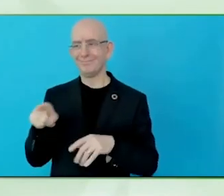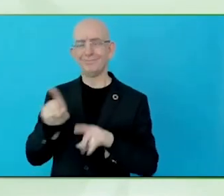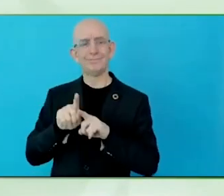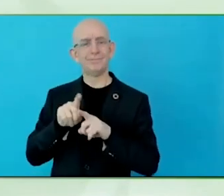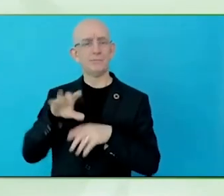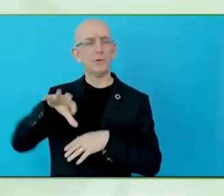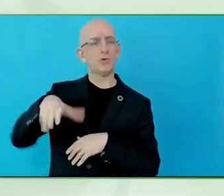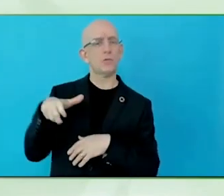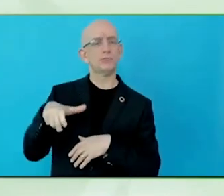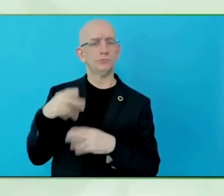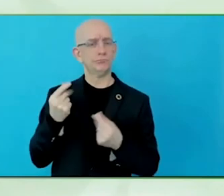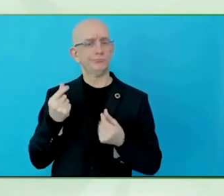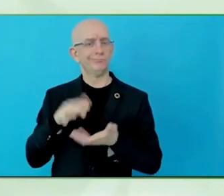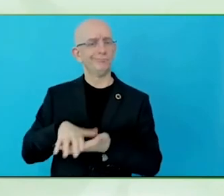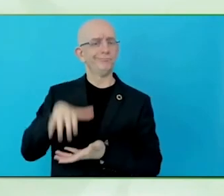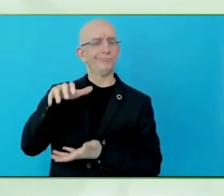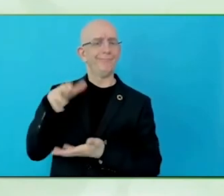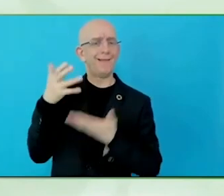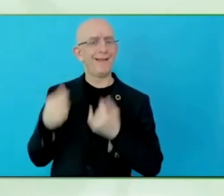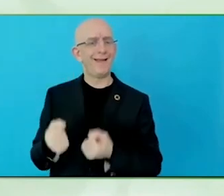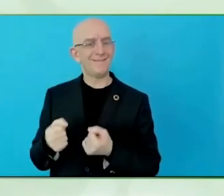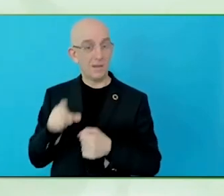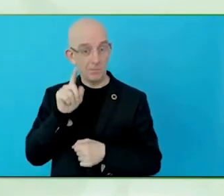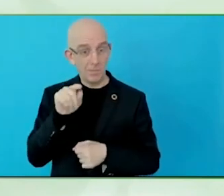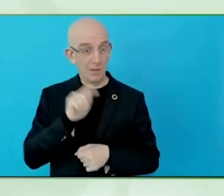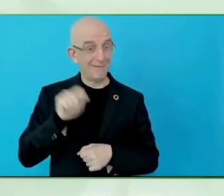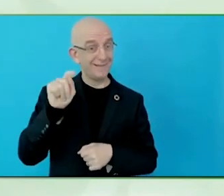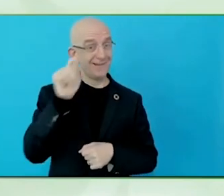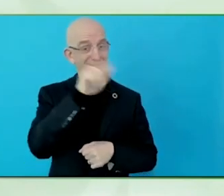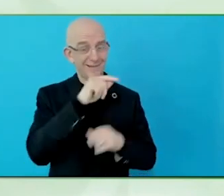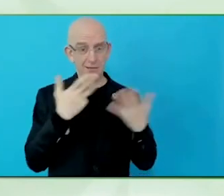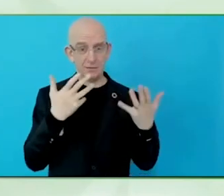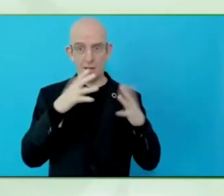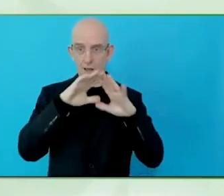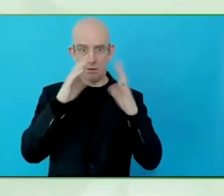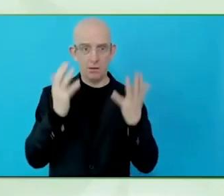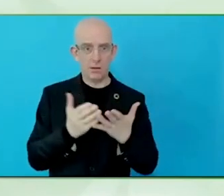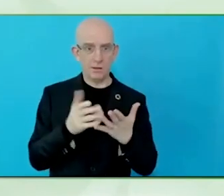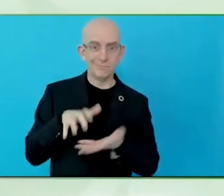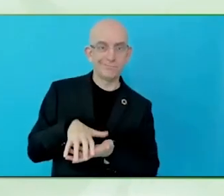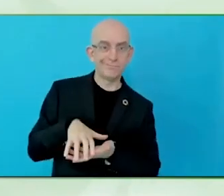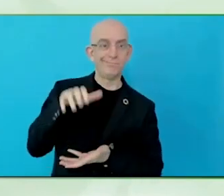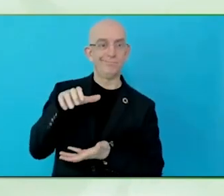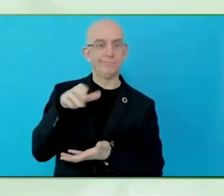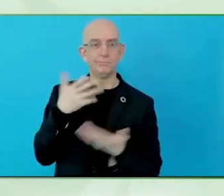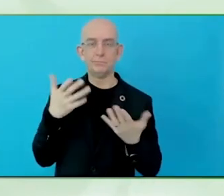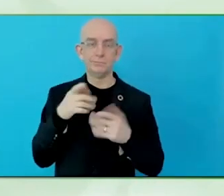There is a Third World problem, and then a First World problem. That needs to be integrated too.